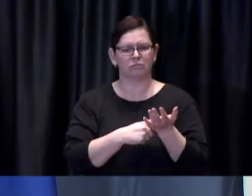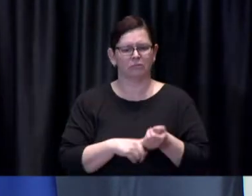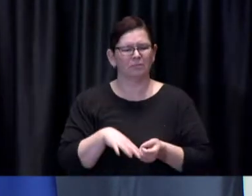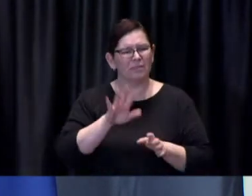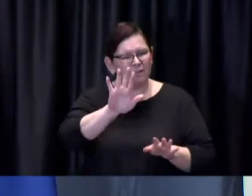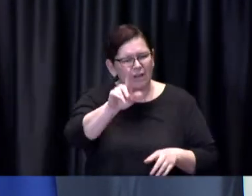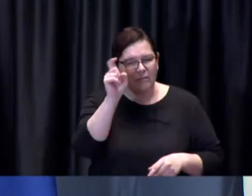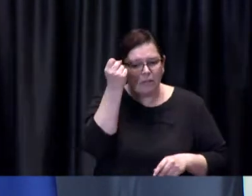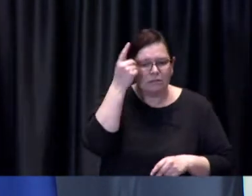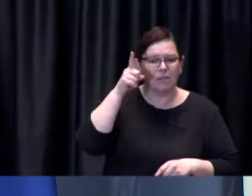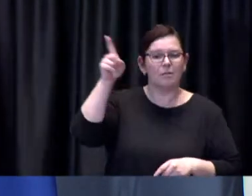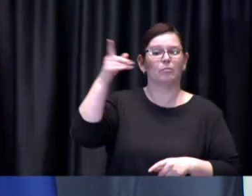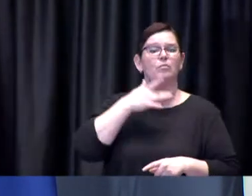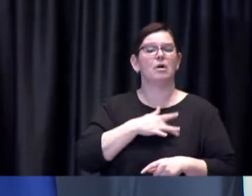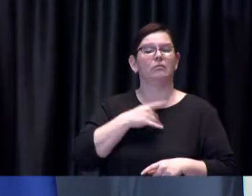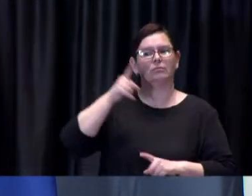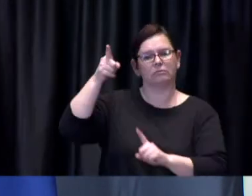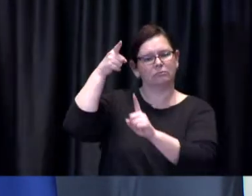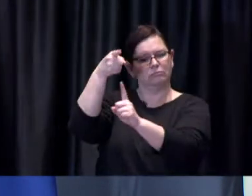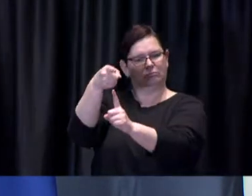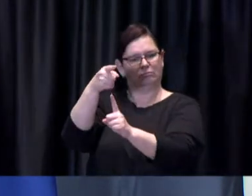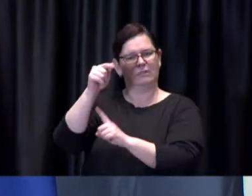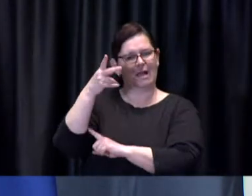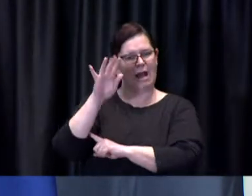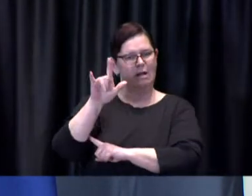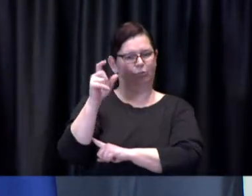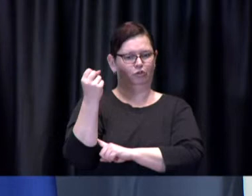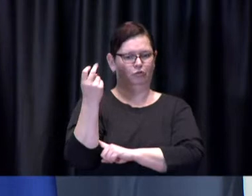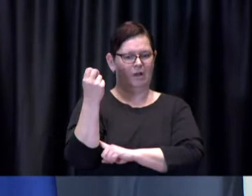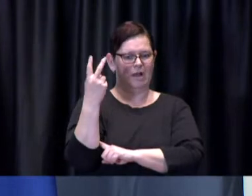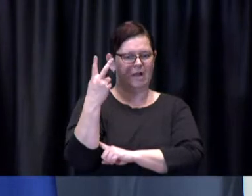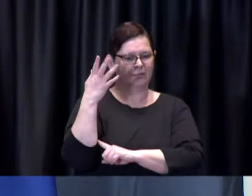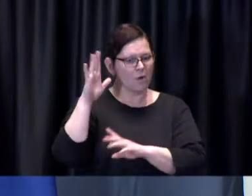anticipate under their framework these businesses opening subject to some conditions